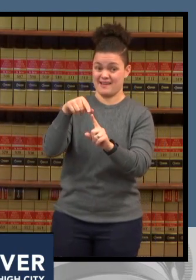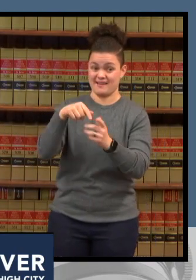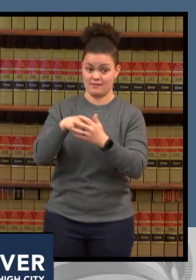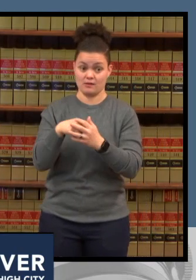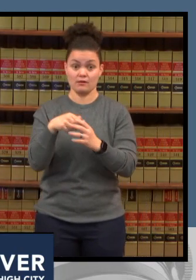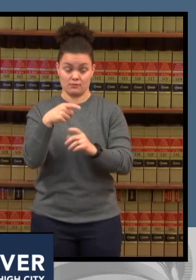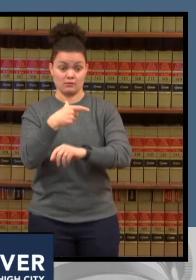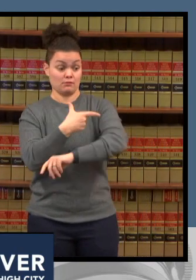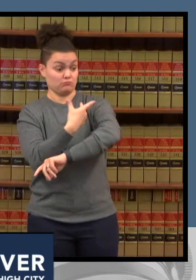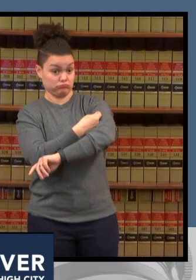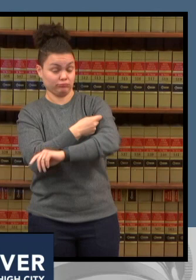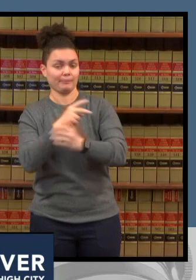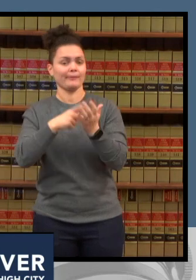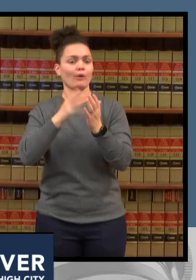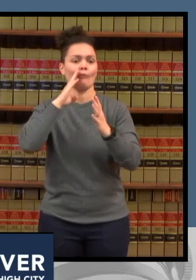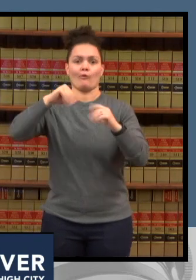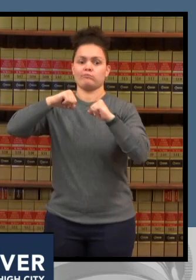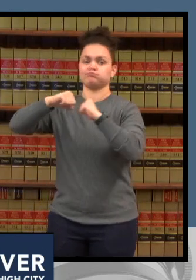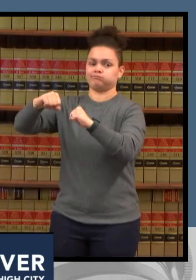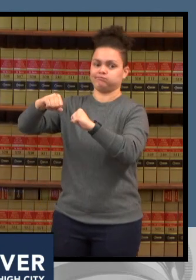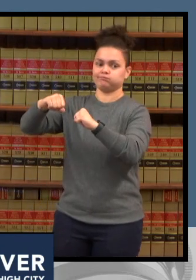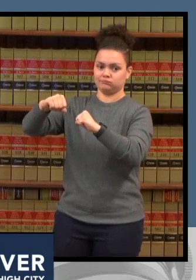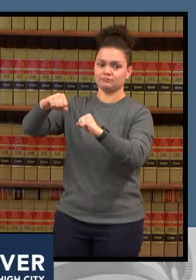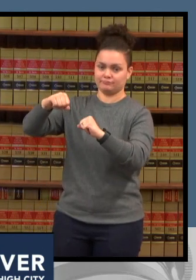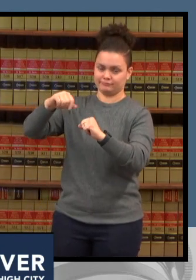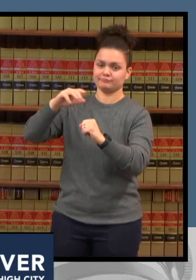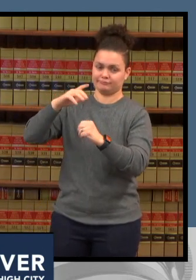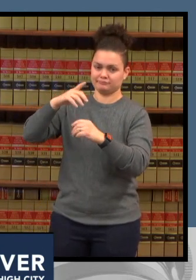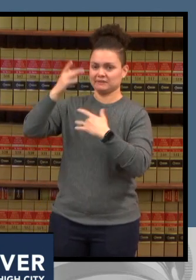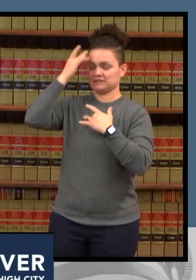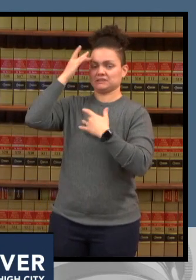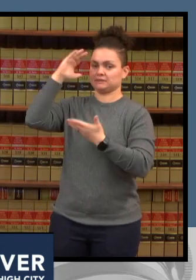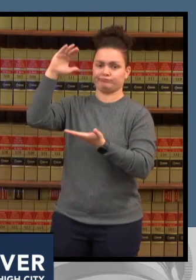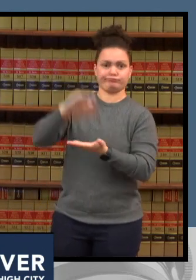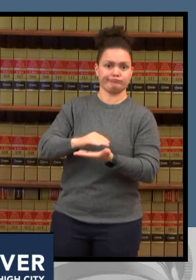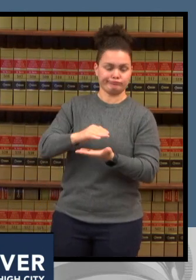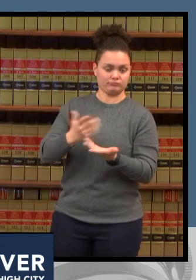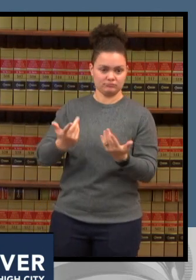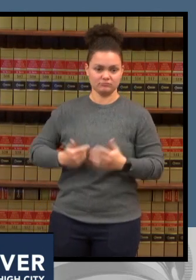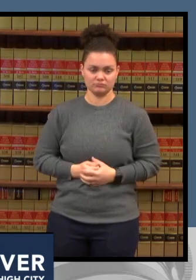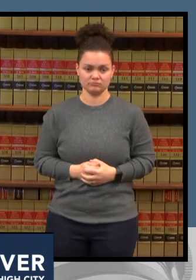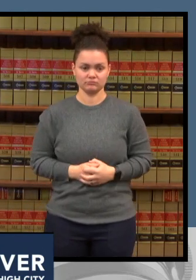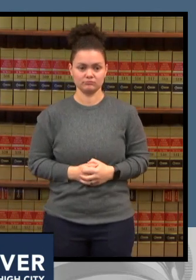the data point that we point to to make critical decisions with regards to our public health orders